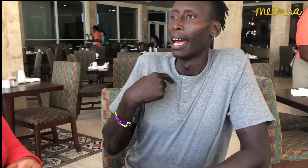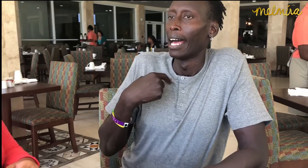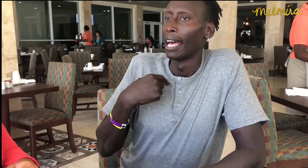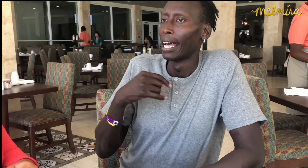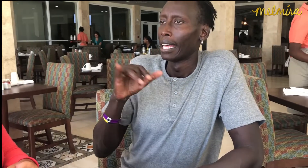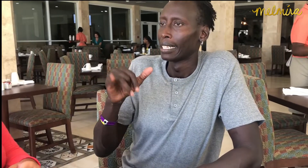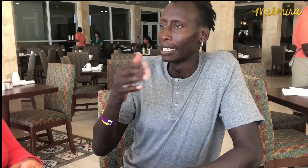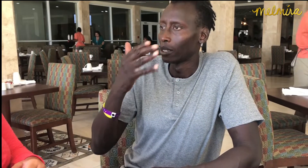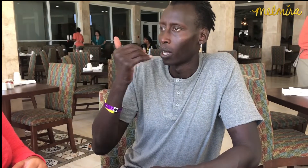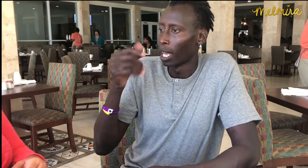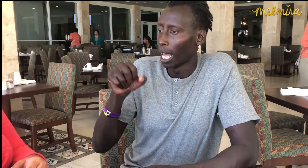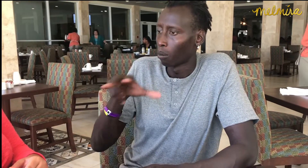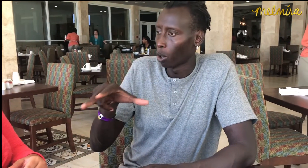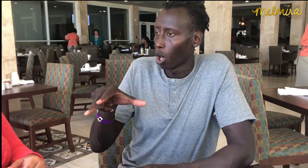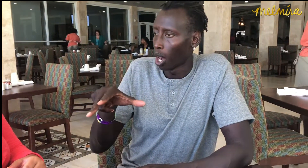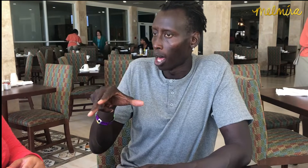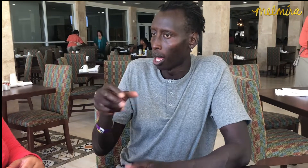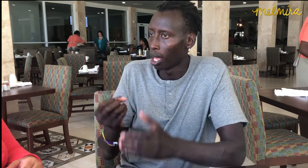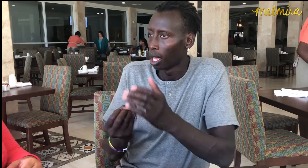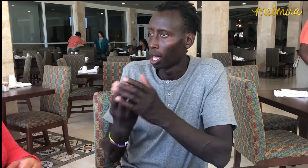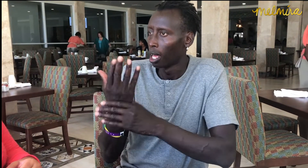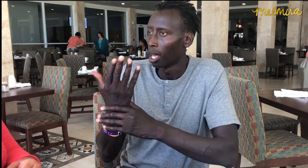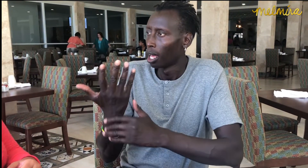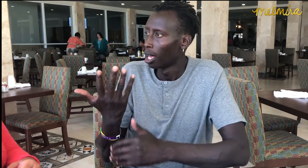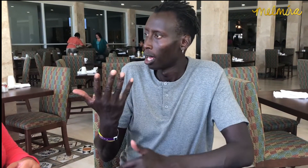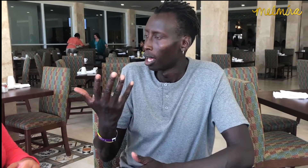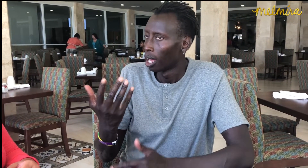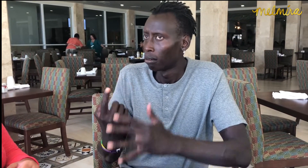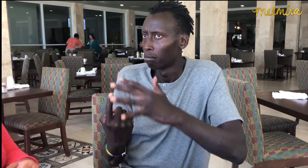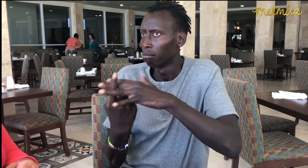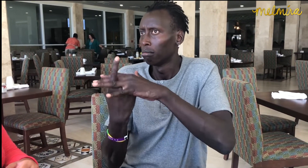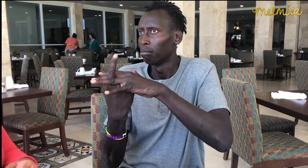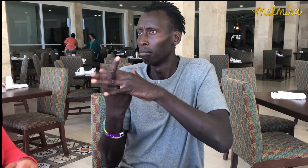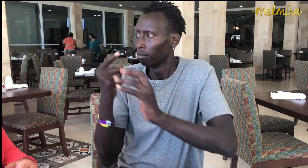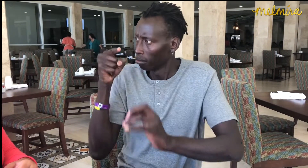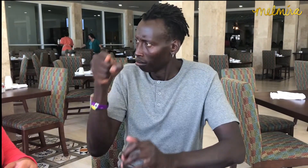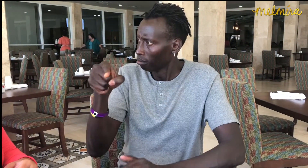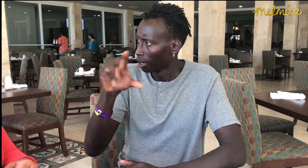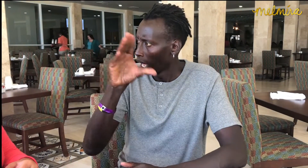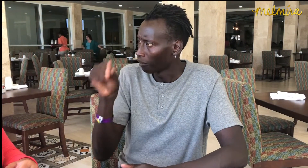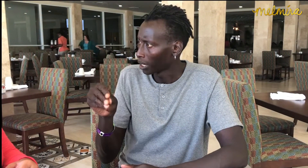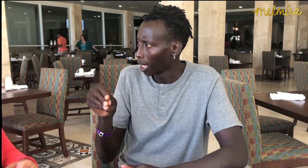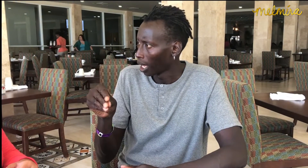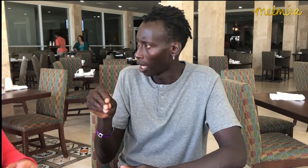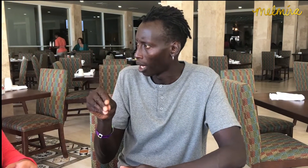I did it because Ebola originated from Africa.